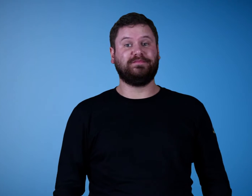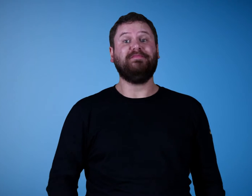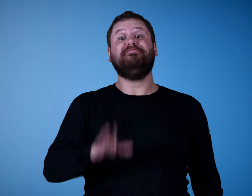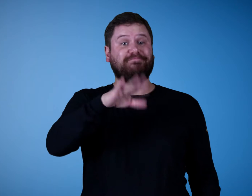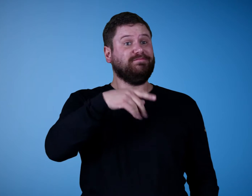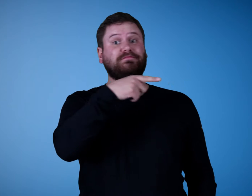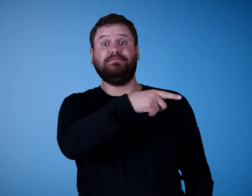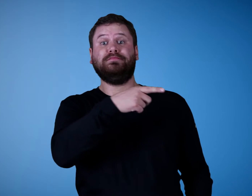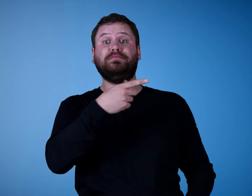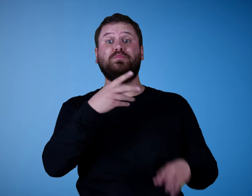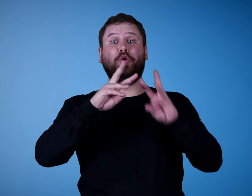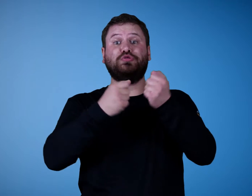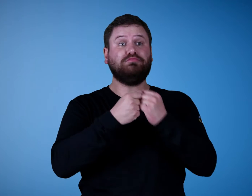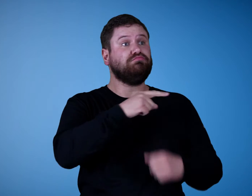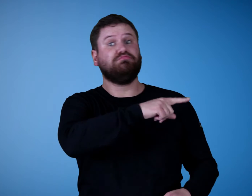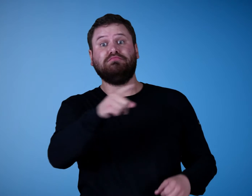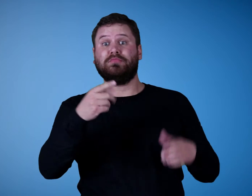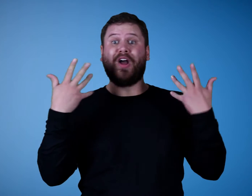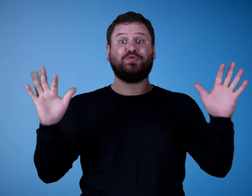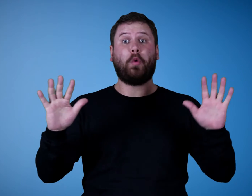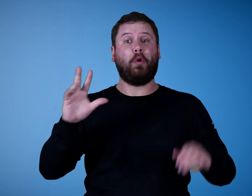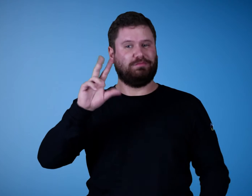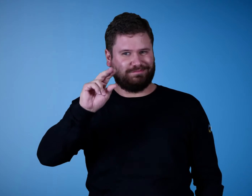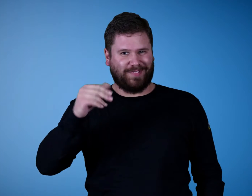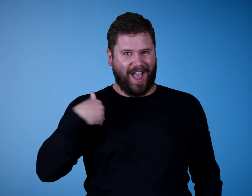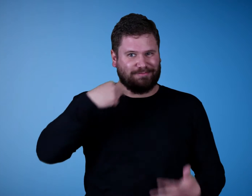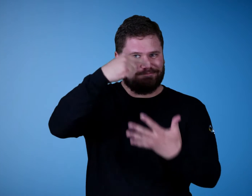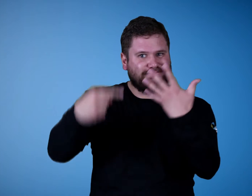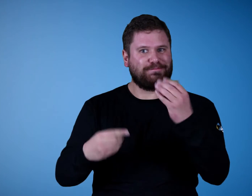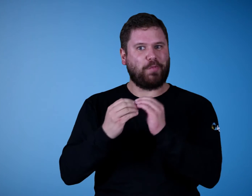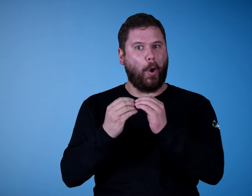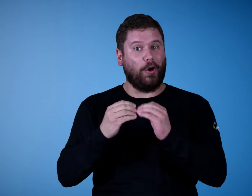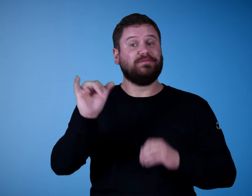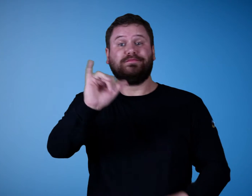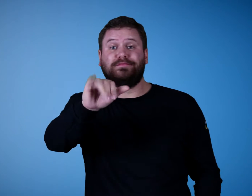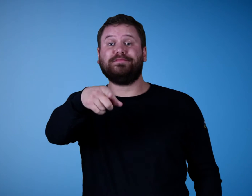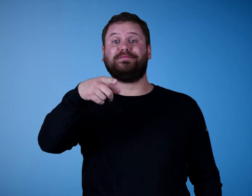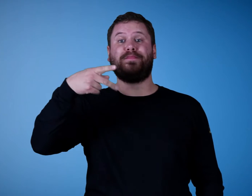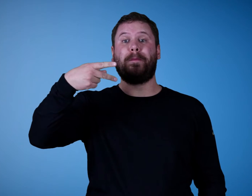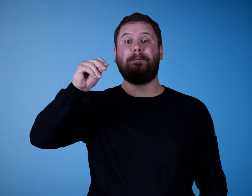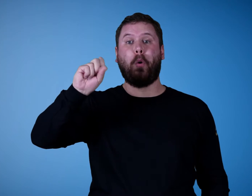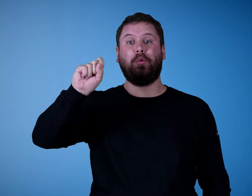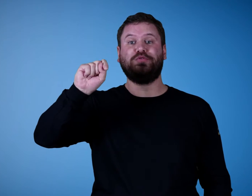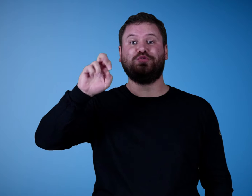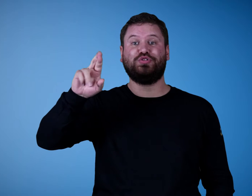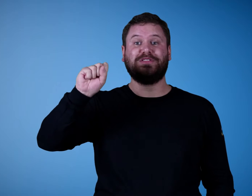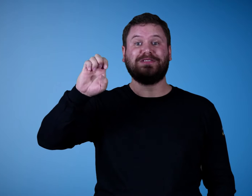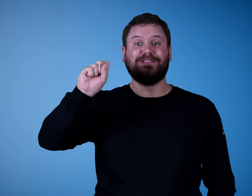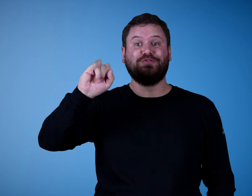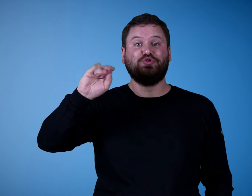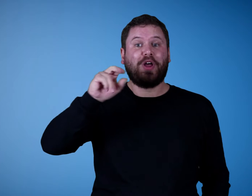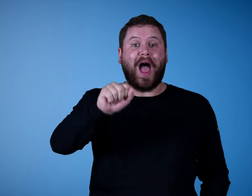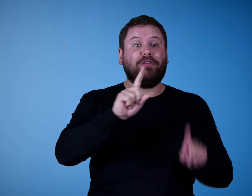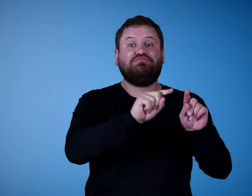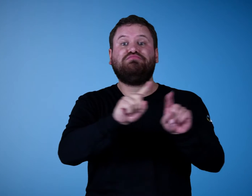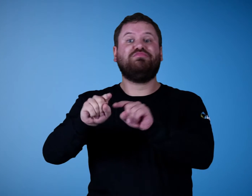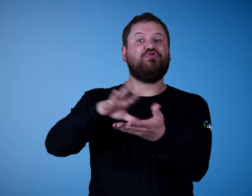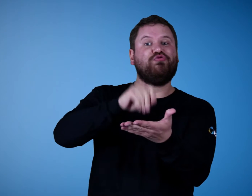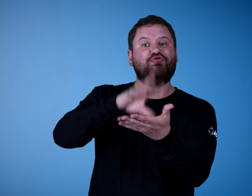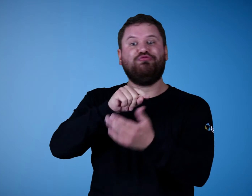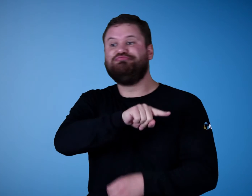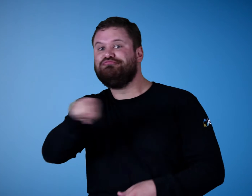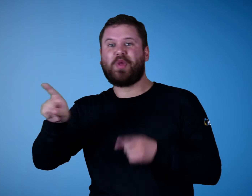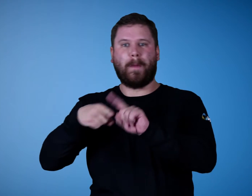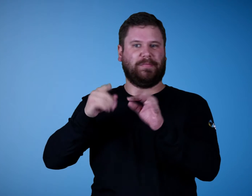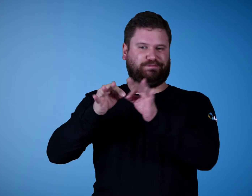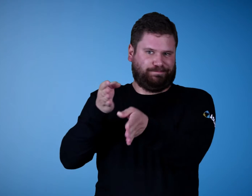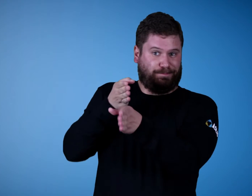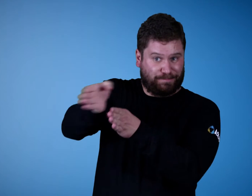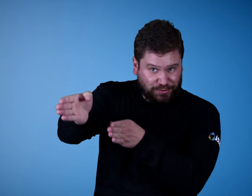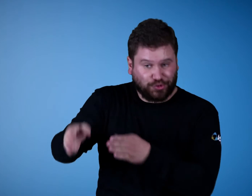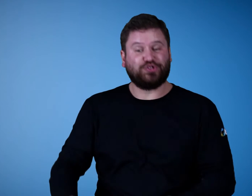The conference won't just have the workshops. There will be poster sessions to learn more about the interpreting field,